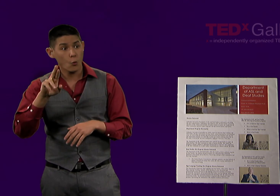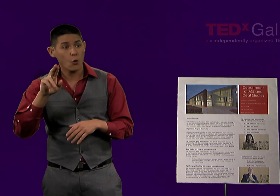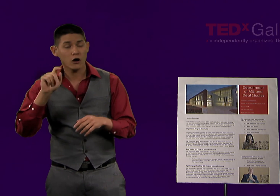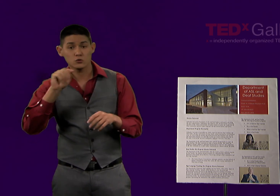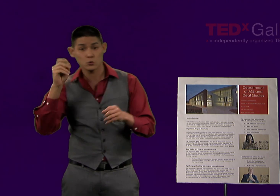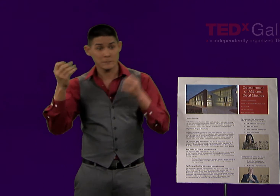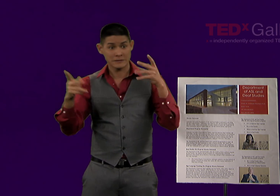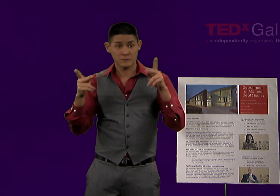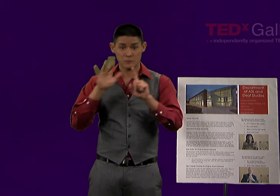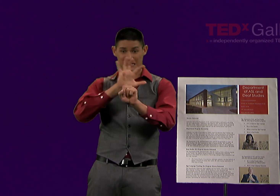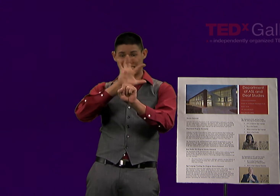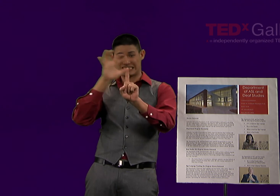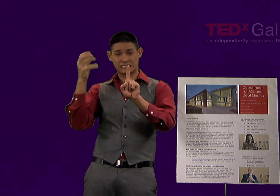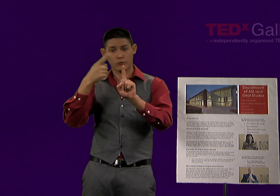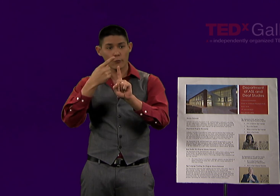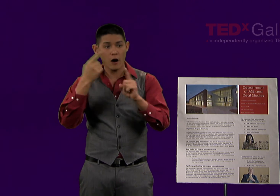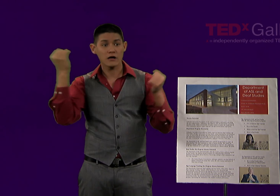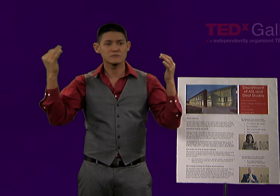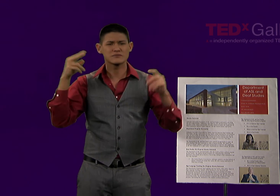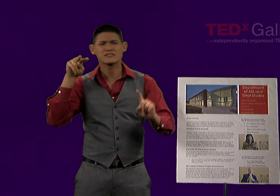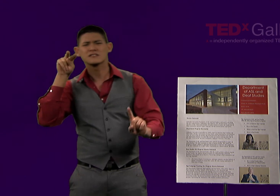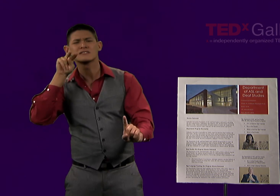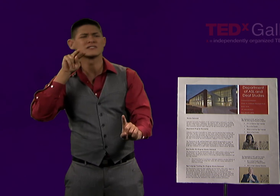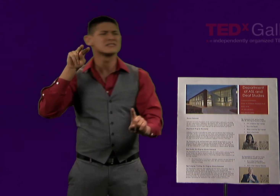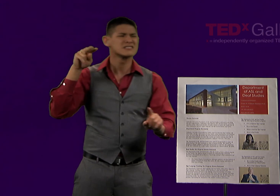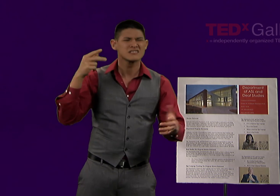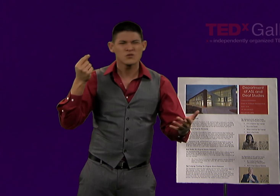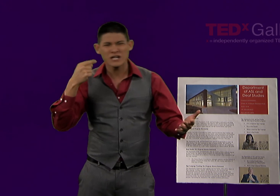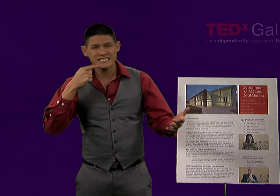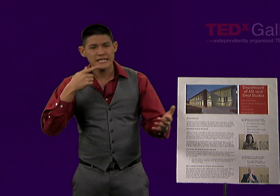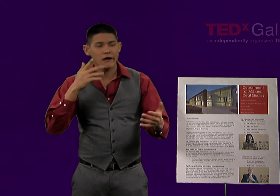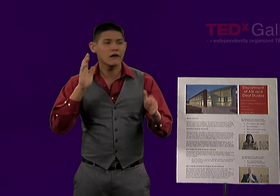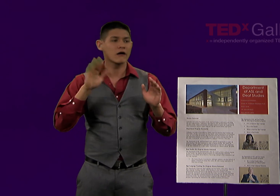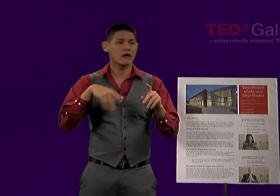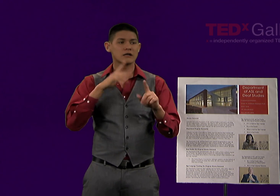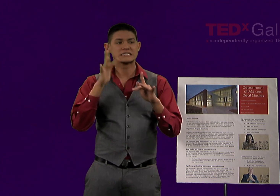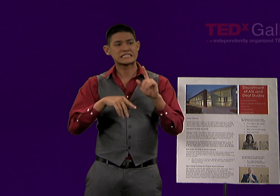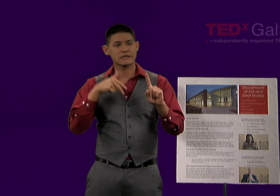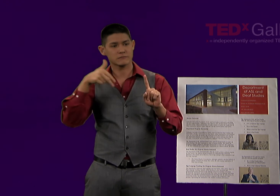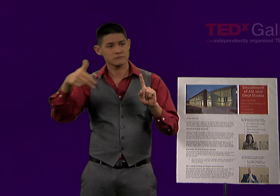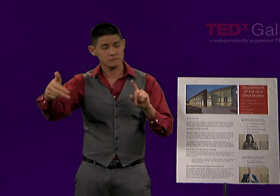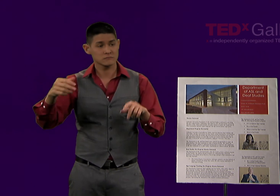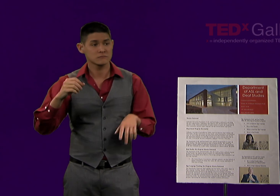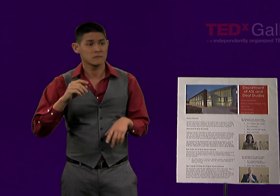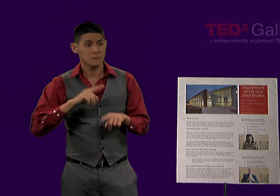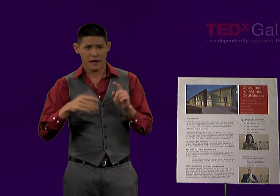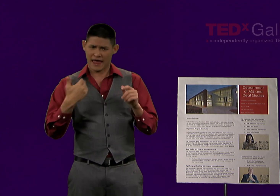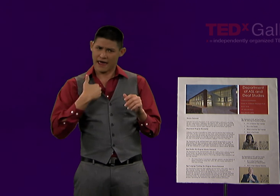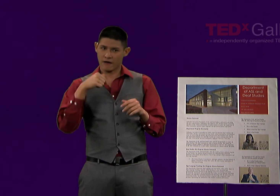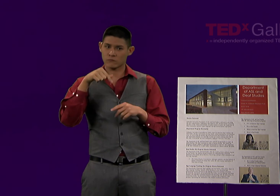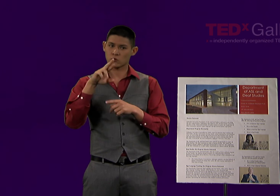and there may be too many people surrounding a booth. So you can't have access to that booth at the moment that you're walking by.